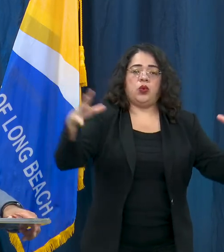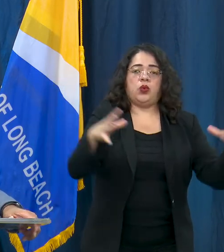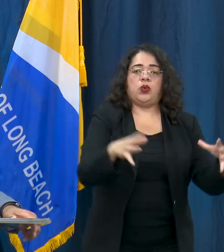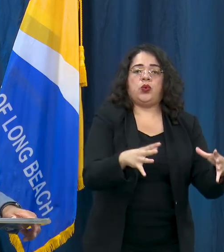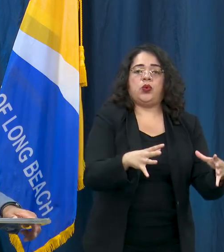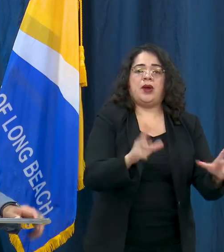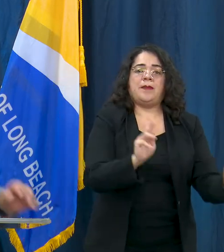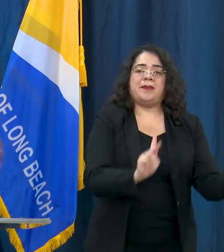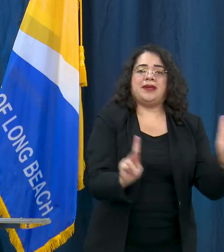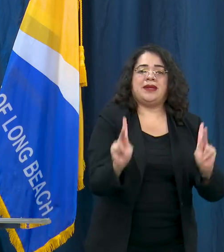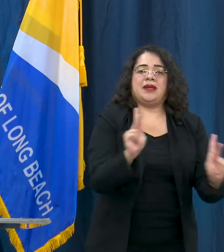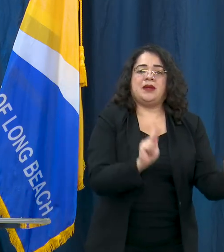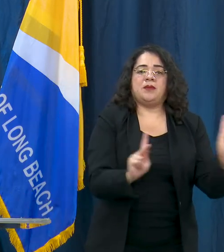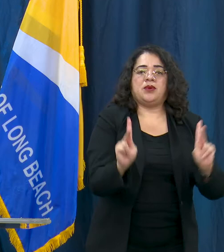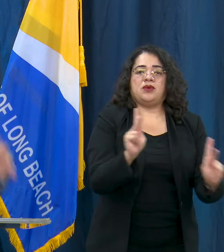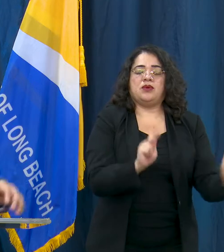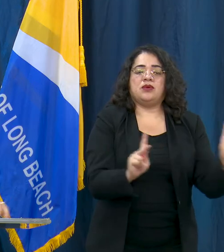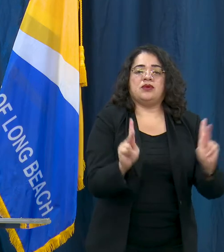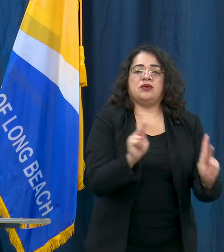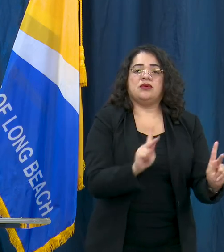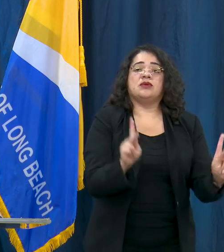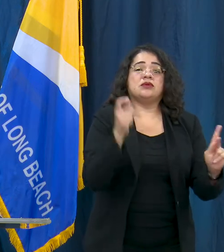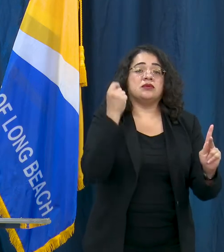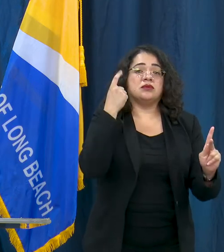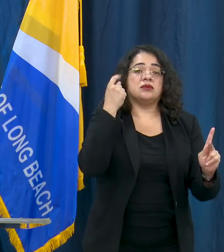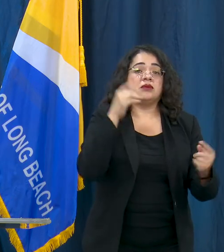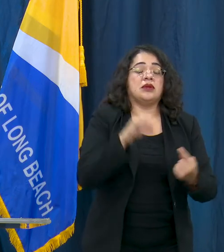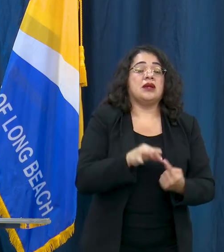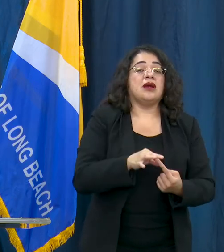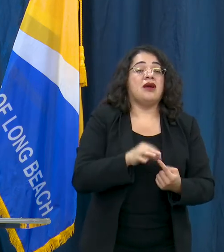unless it is specified in the guidelines and so